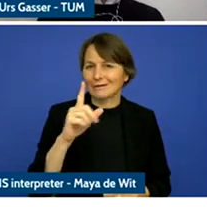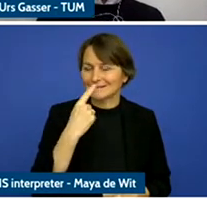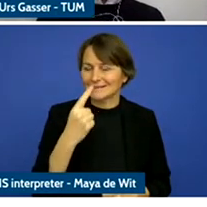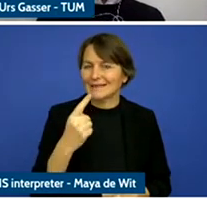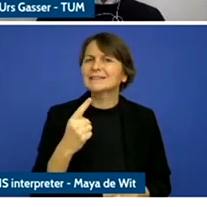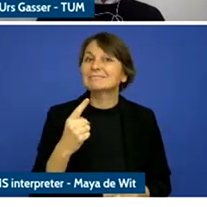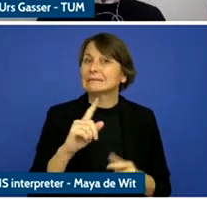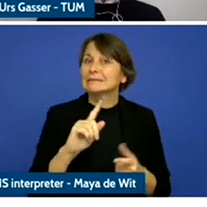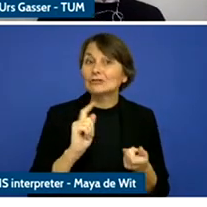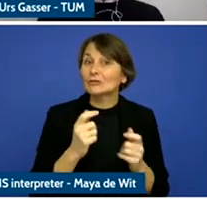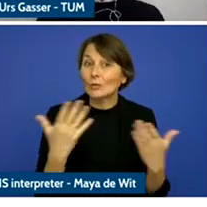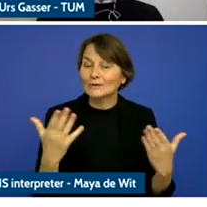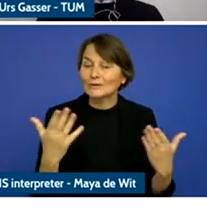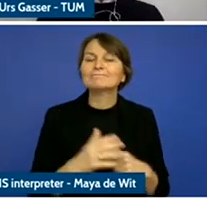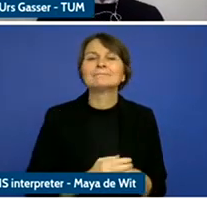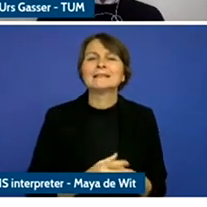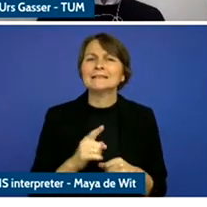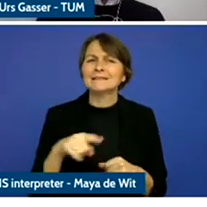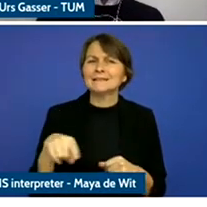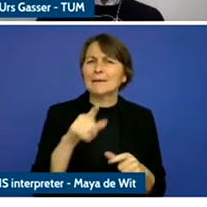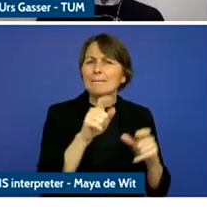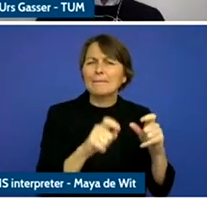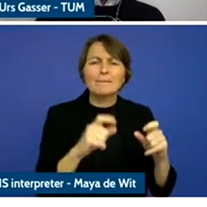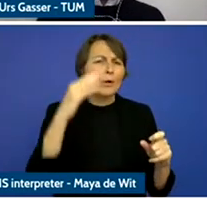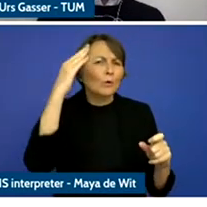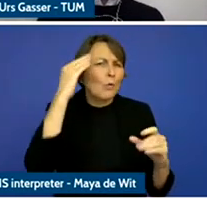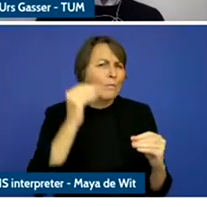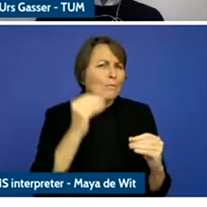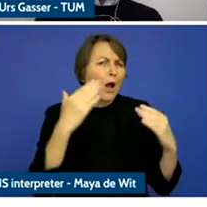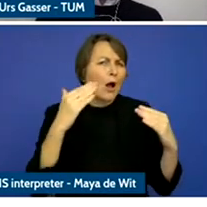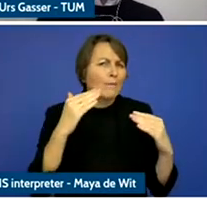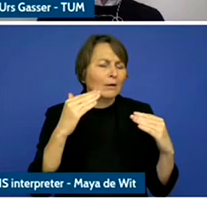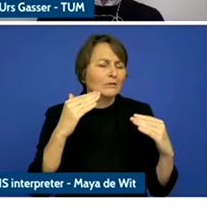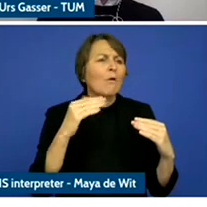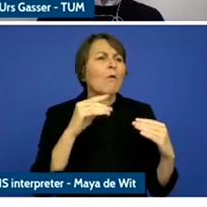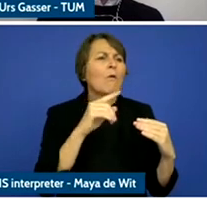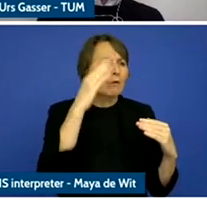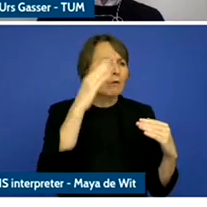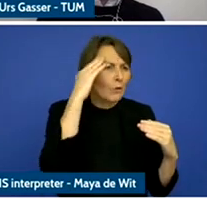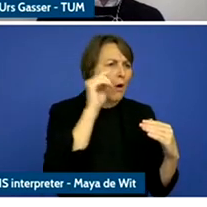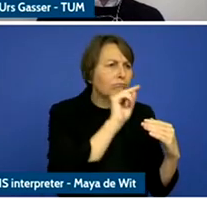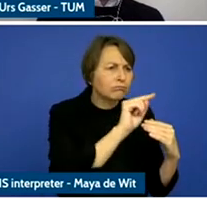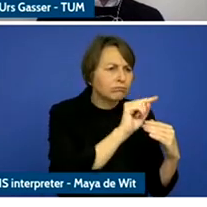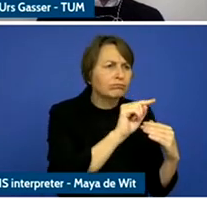Of course, the past ten to 20 years we have had a lot of conversations about the